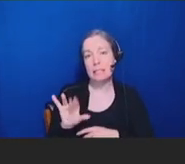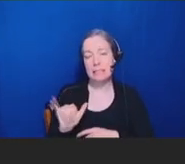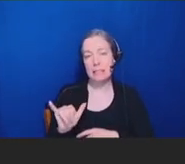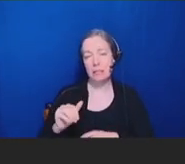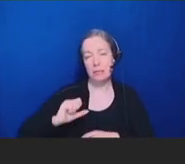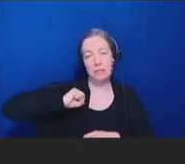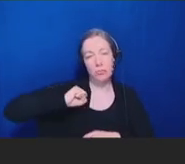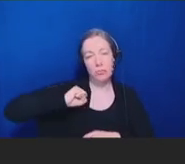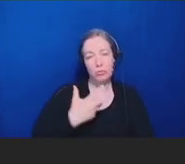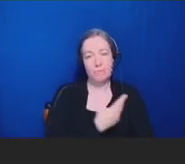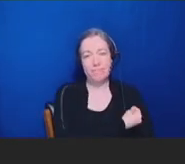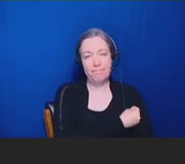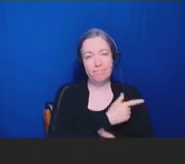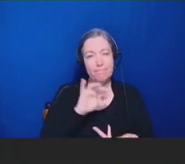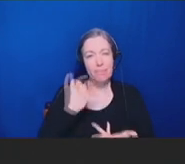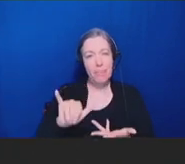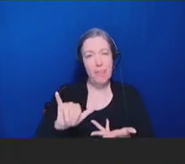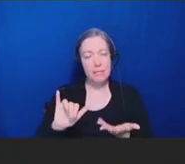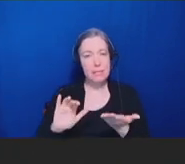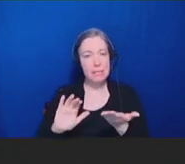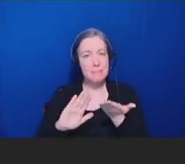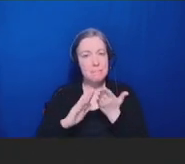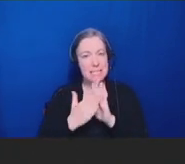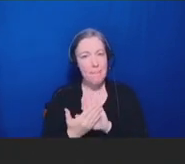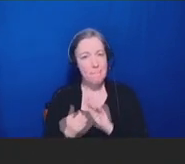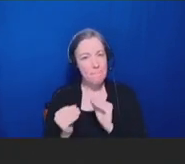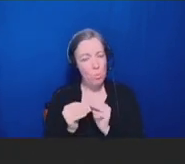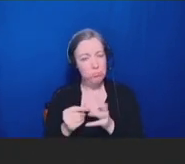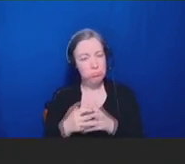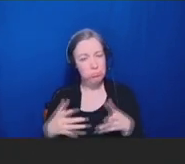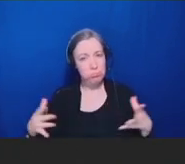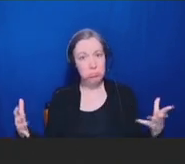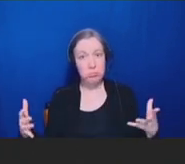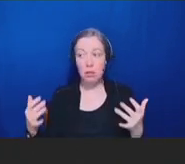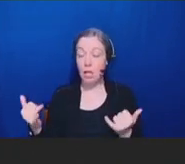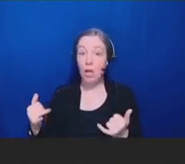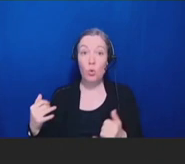as vaccine opponents have been able to more widely and quickly disseminate their messaging